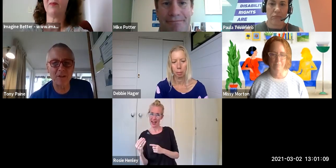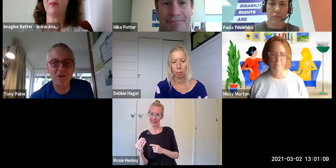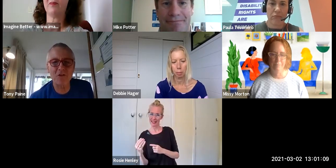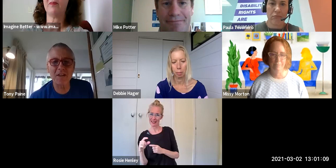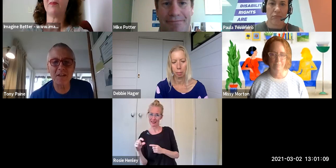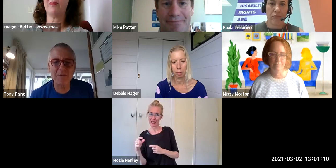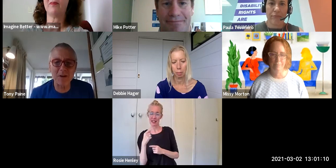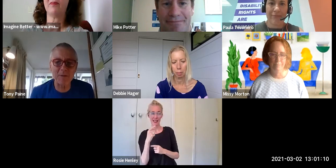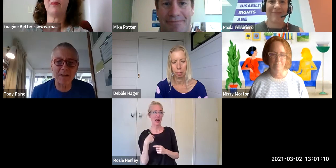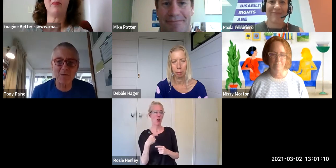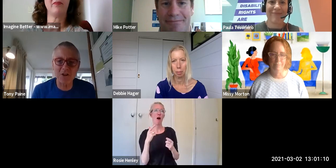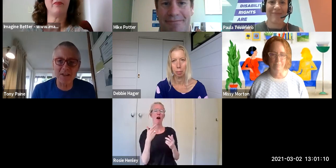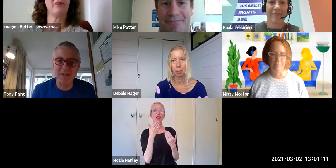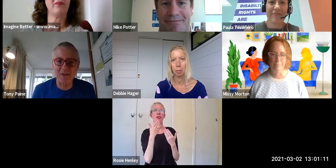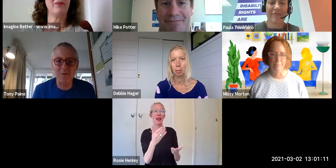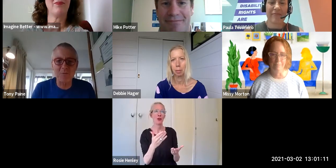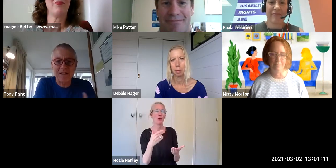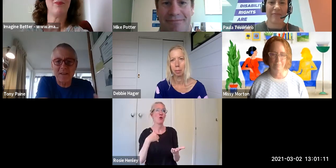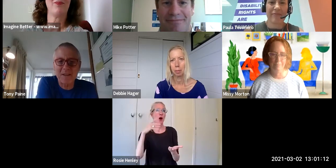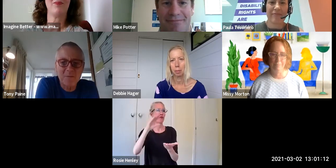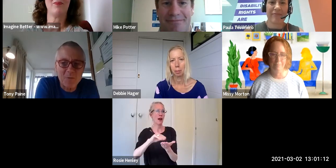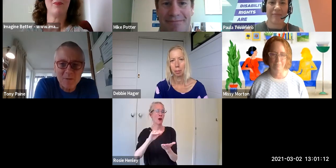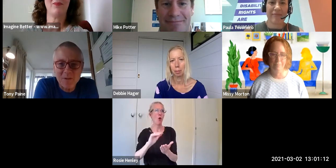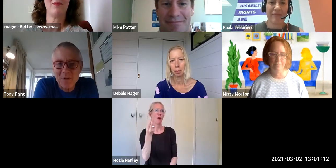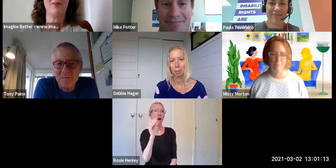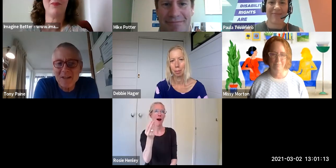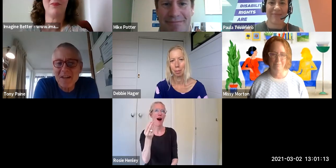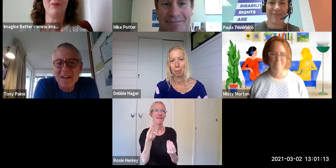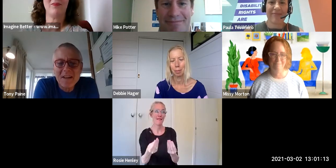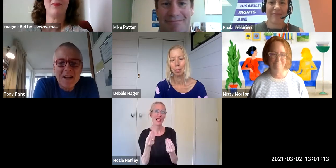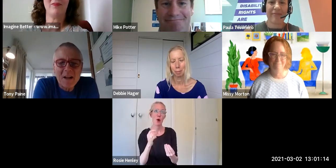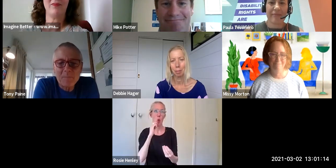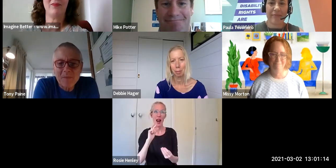rich content here I'm gonna need to watch it again', so we'll take that as a compliment thank you very much.